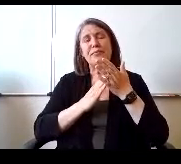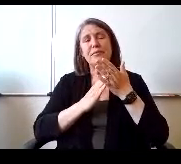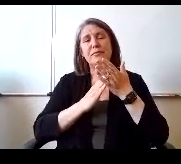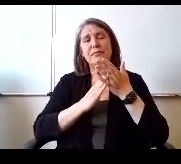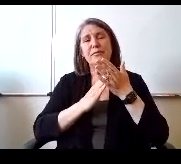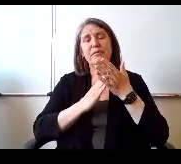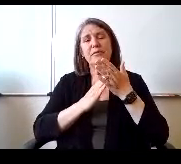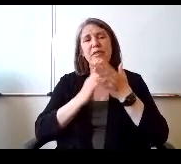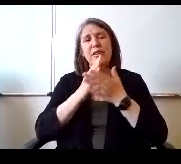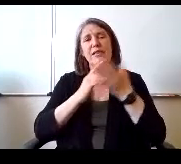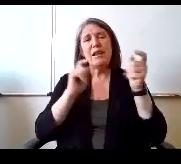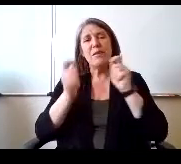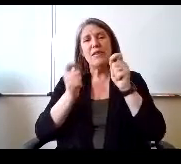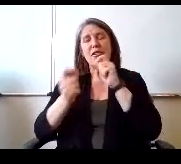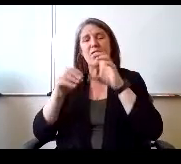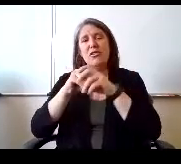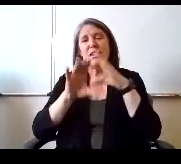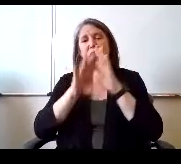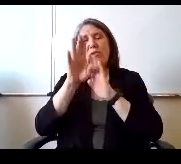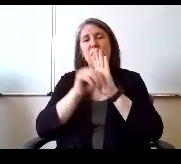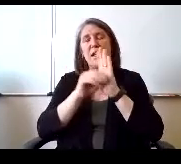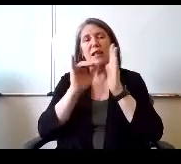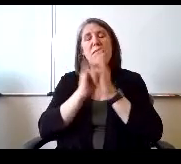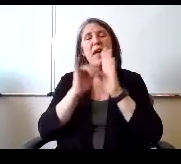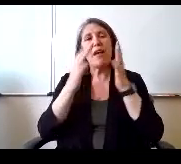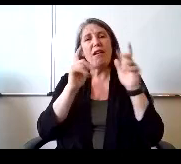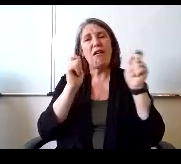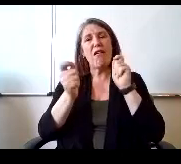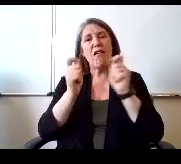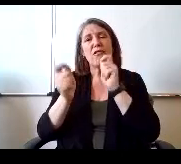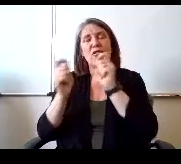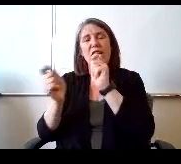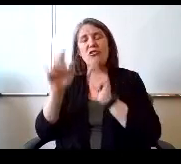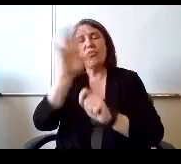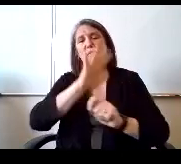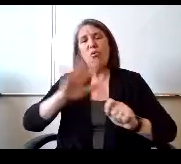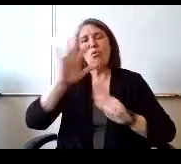Changes in curriculum that are changing across the country. Never.